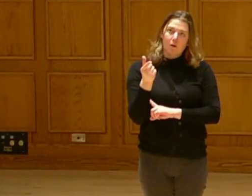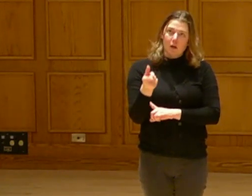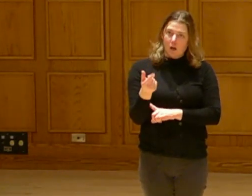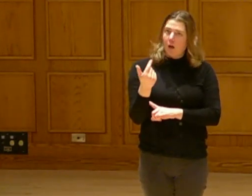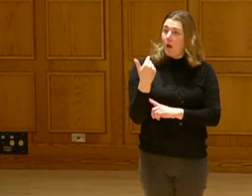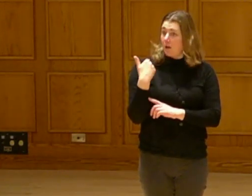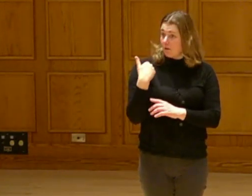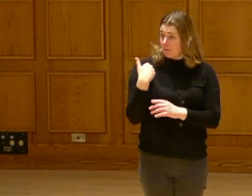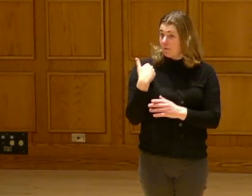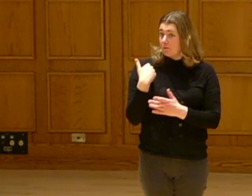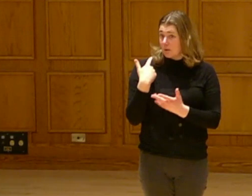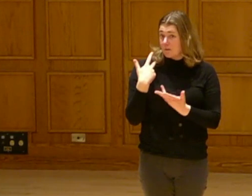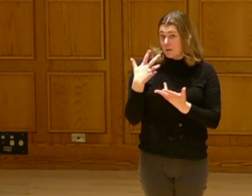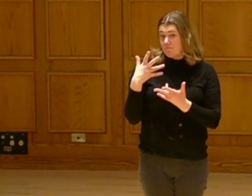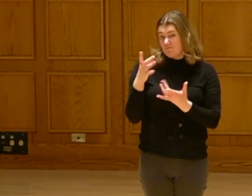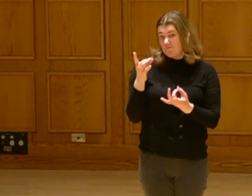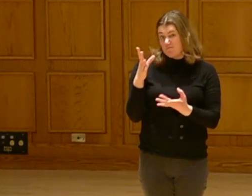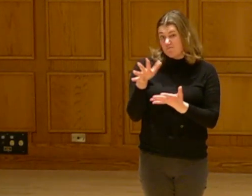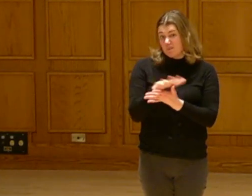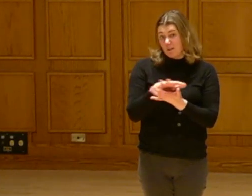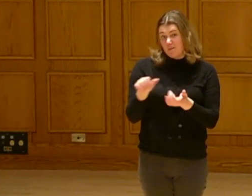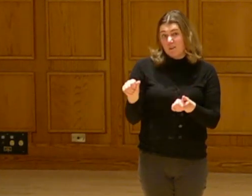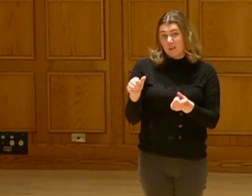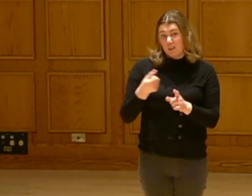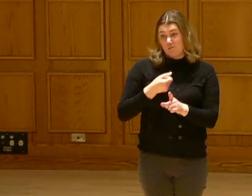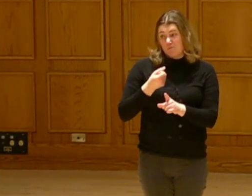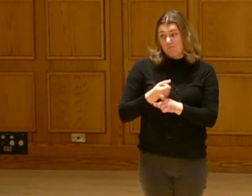Agriculture has some devastating effects. I don't get into the details about that.